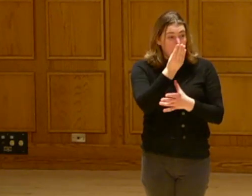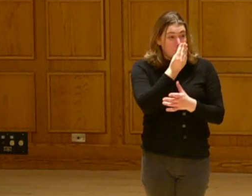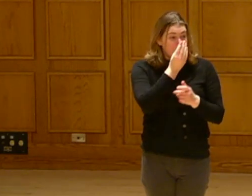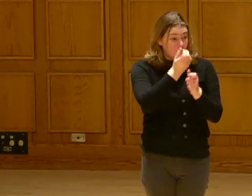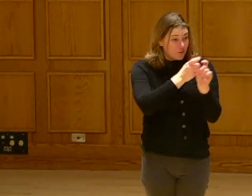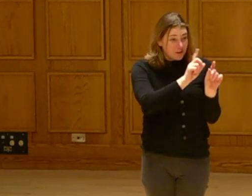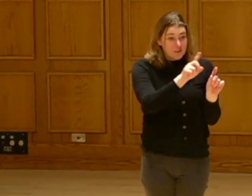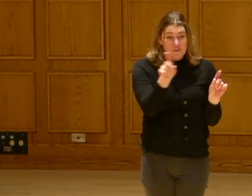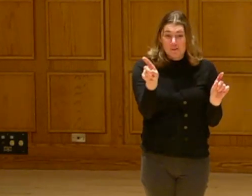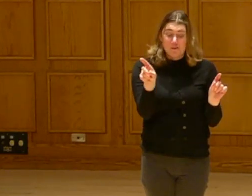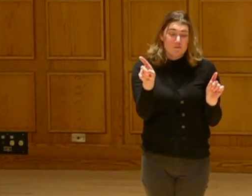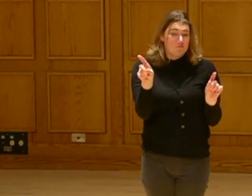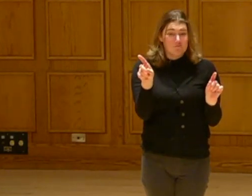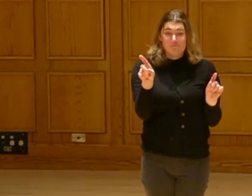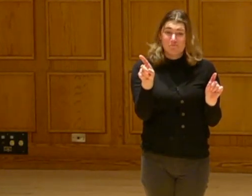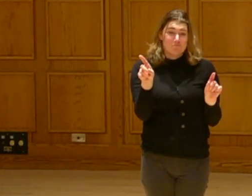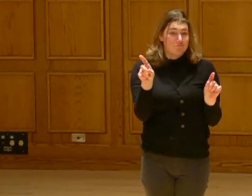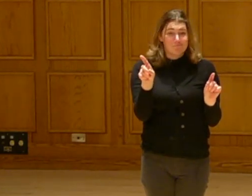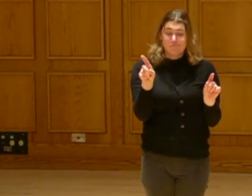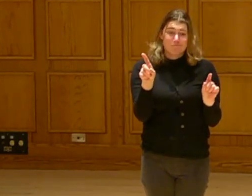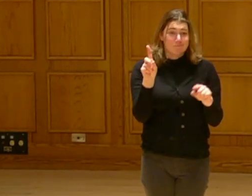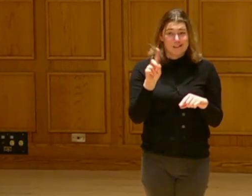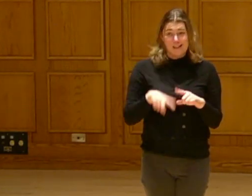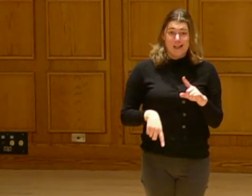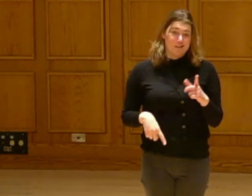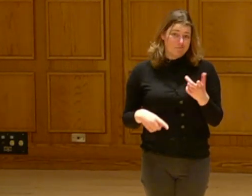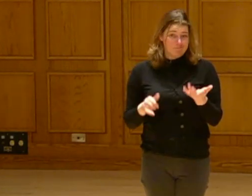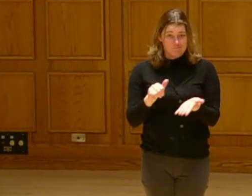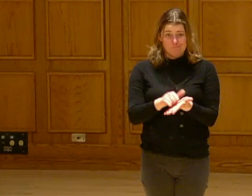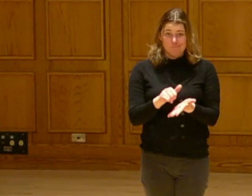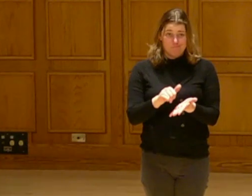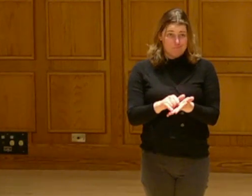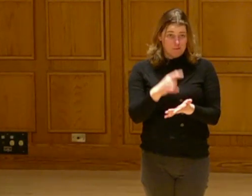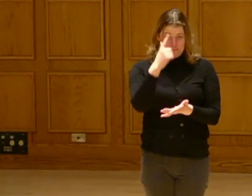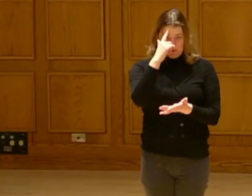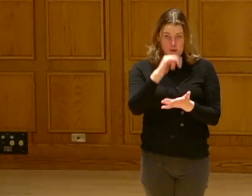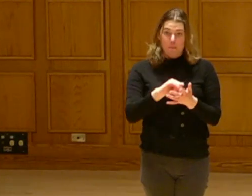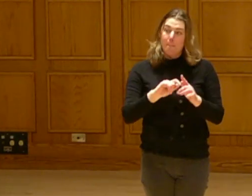room. And provide enough food for you all for the year.